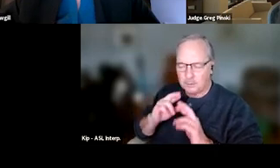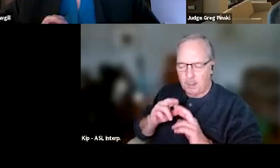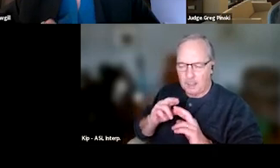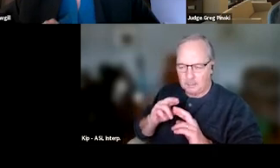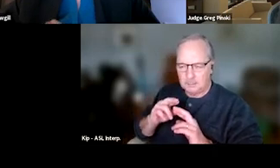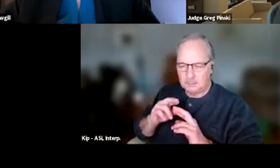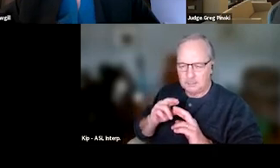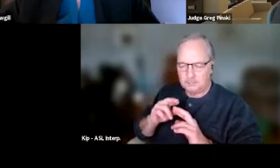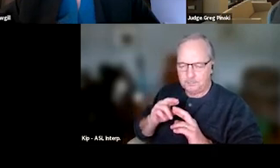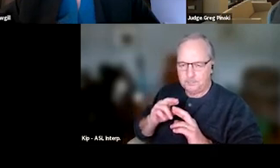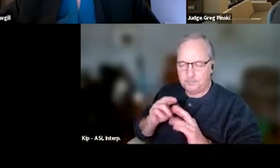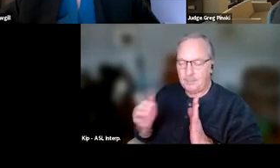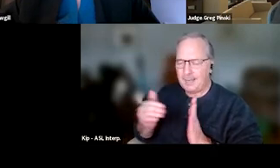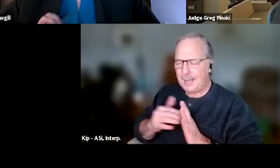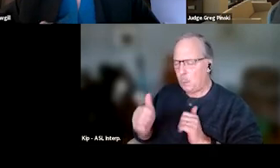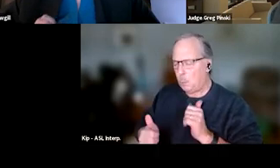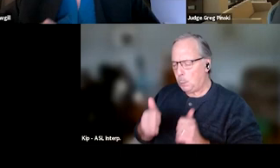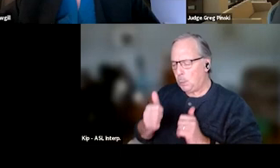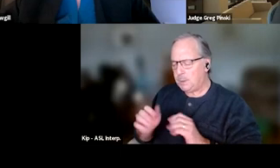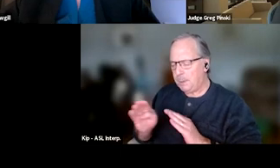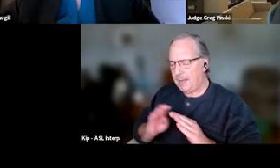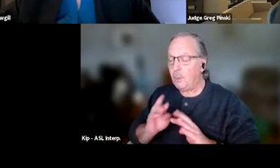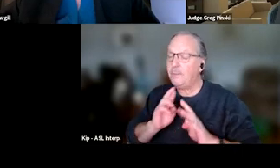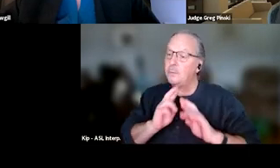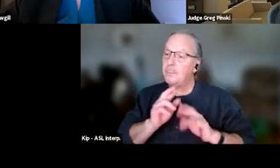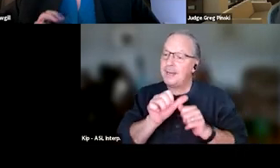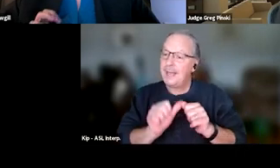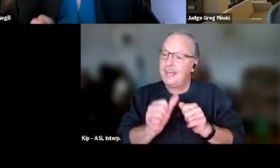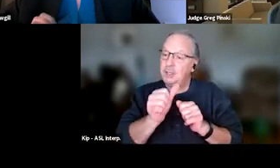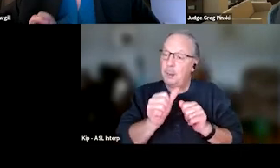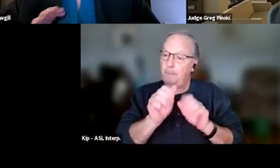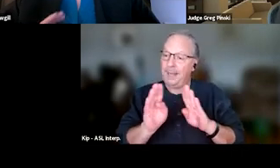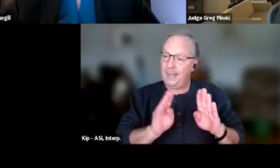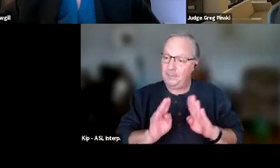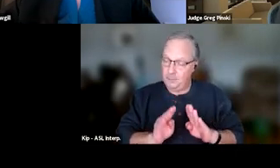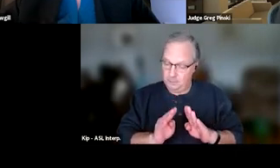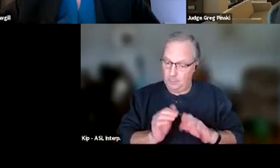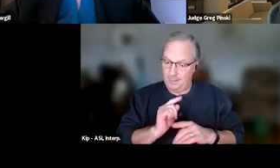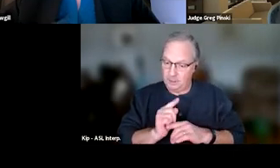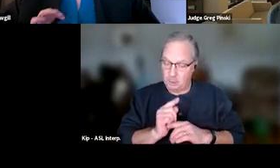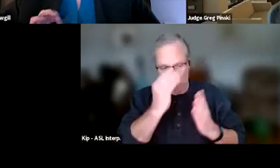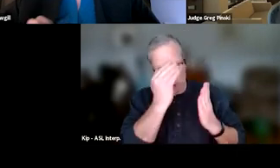And then, again, which behaviors? Remember, we have to respond to every behavior, and so you wanna make sure that you're listing all those behaviors